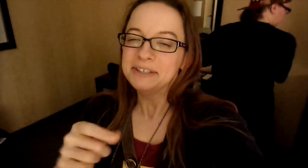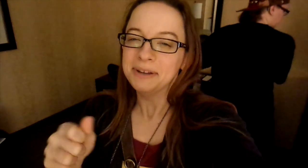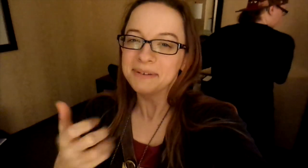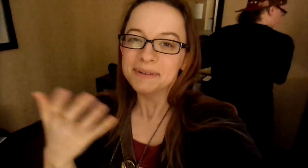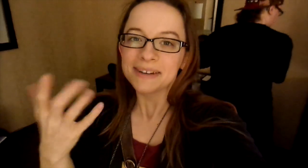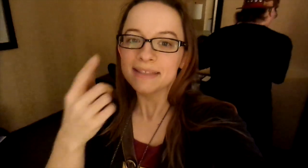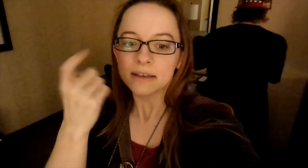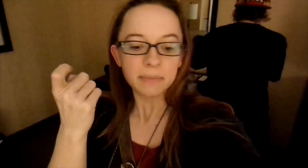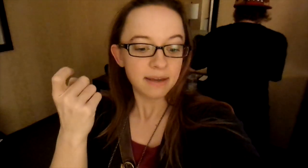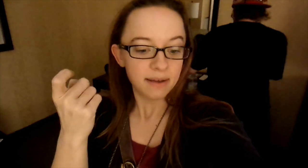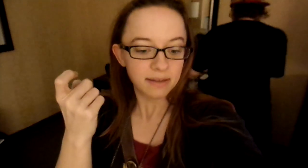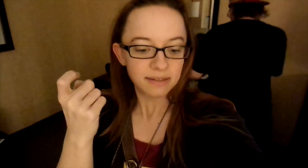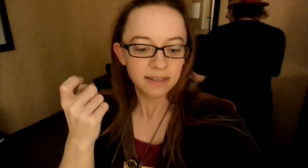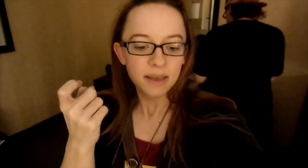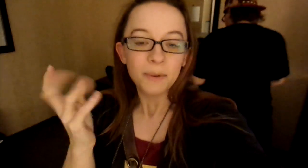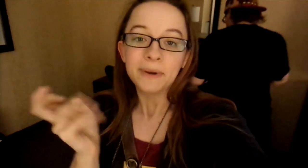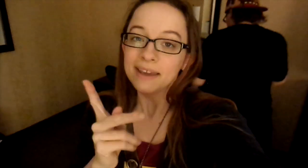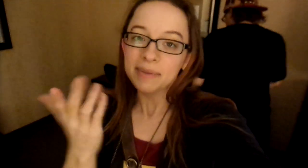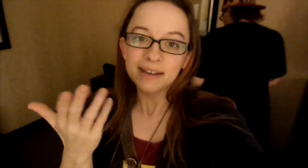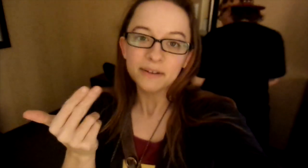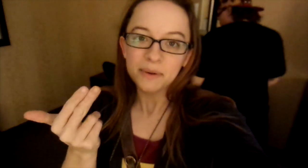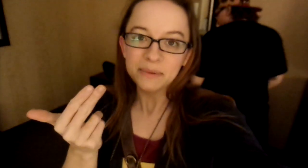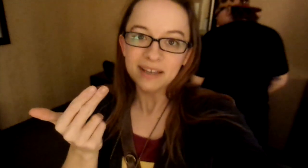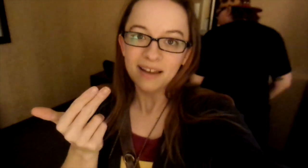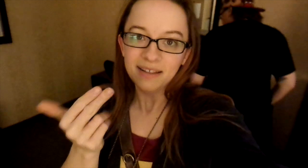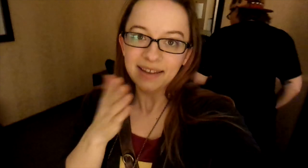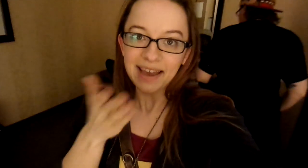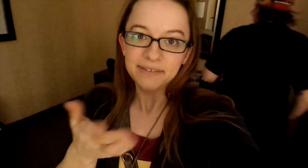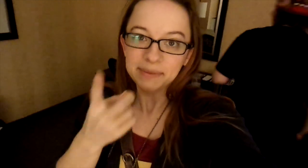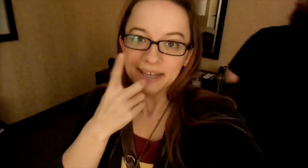we didn't show you anything because we can back to the hotel like after